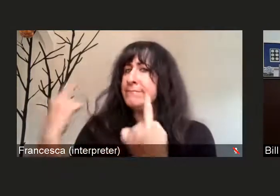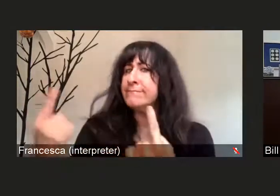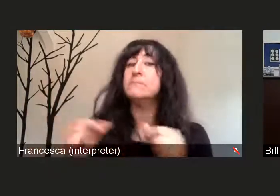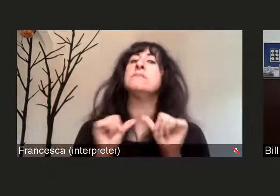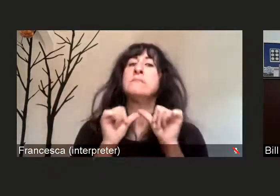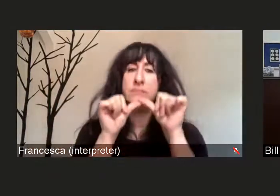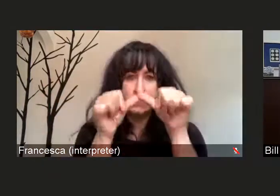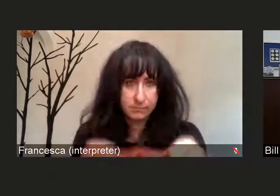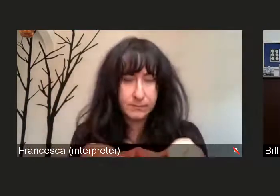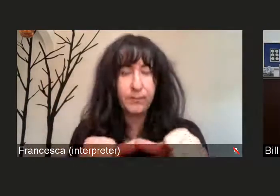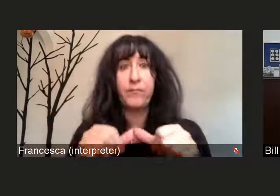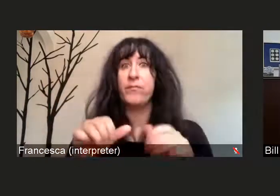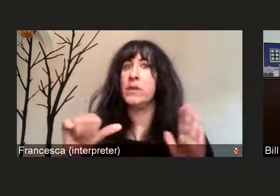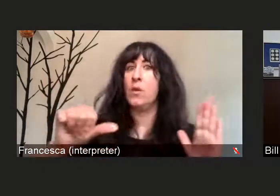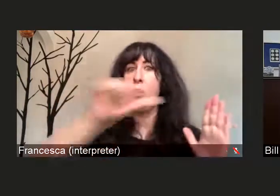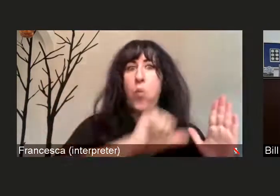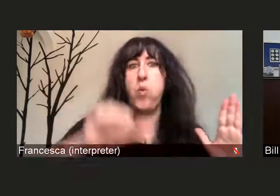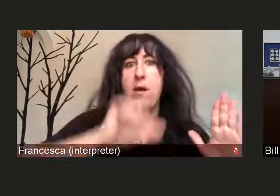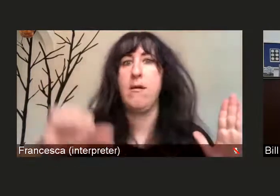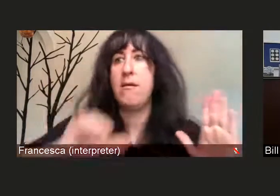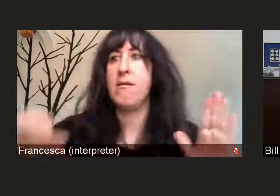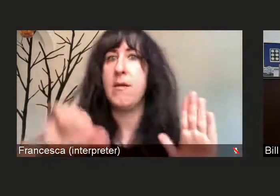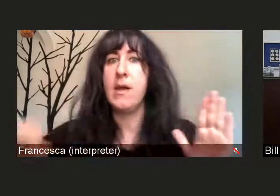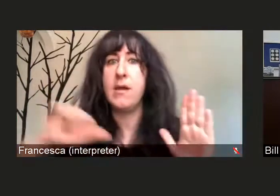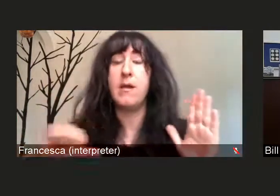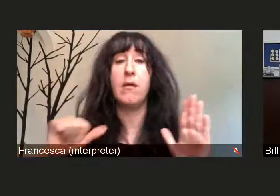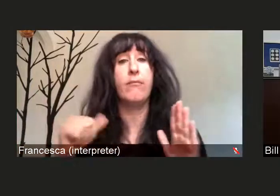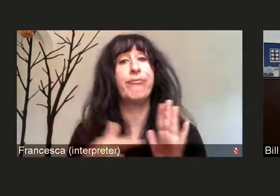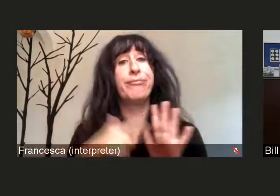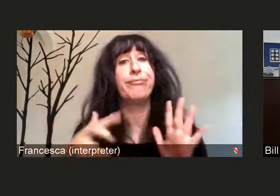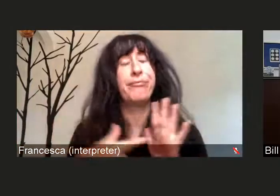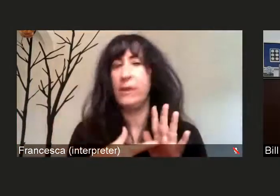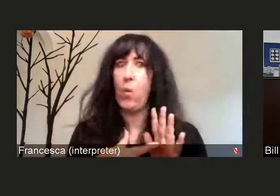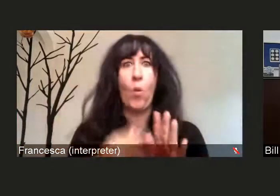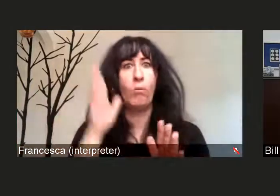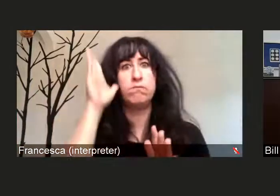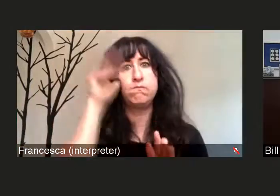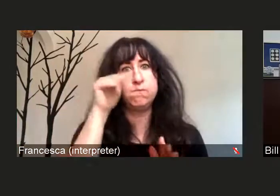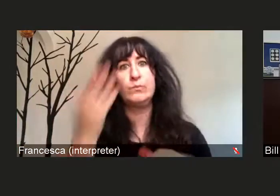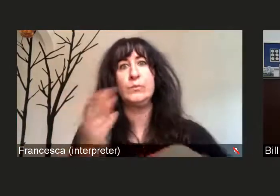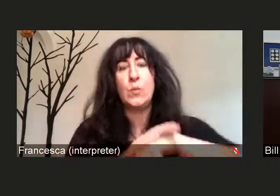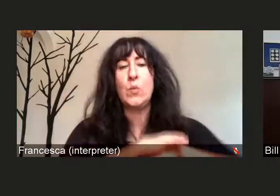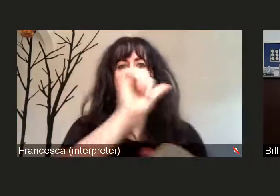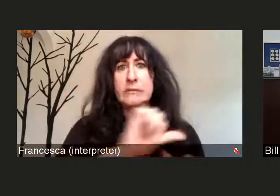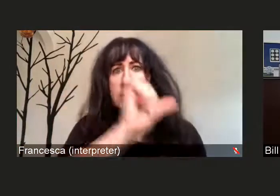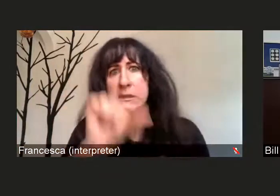on a more than regular fashion, but at the same time we're asking all our patients,